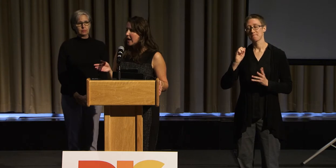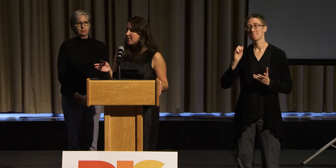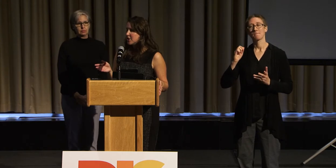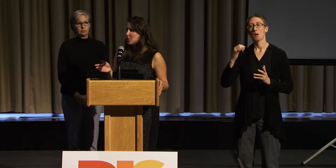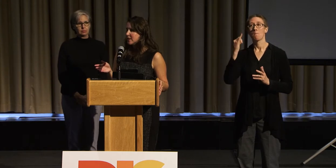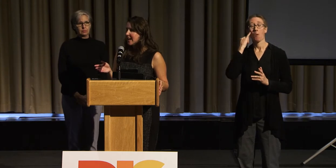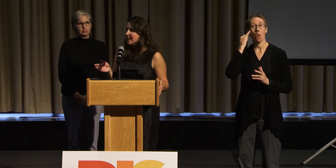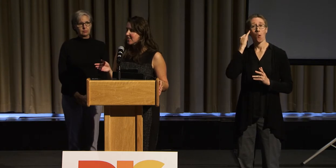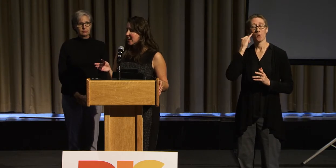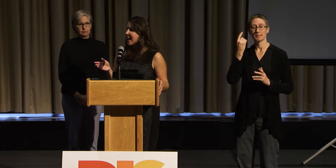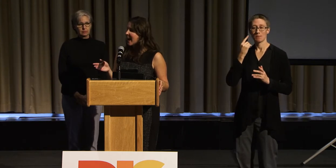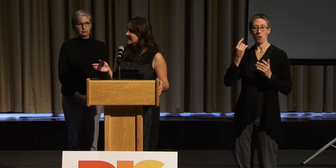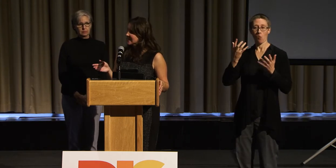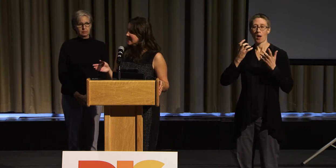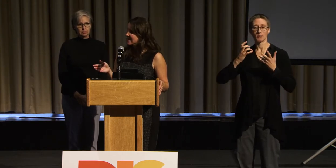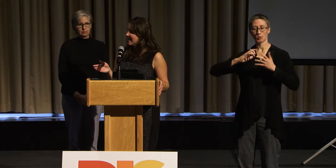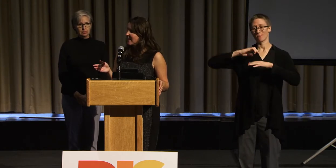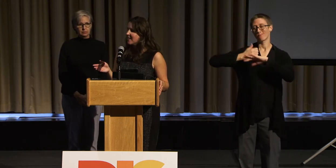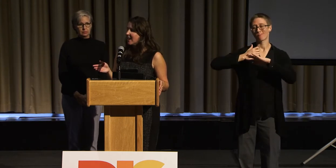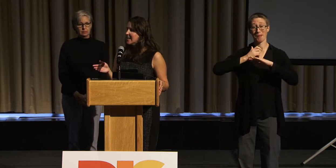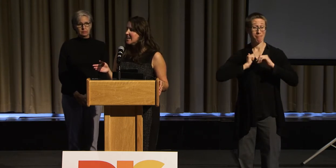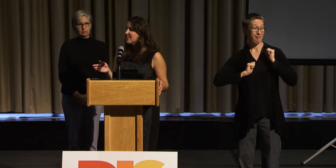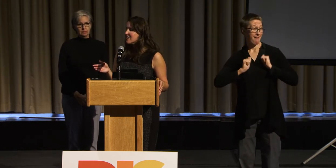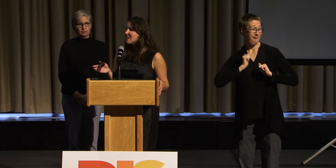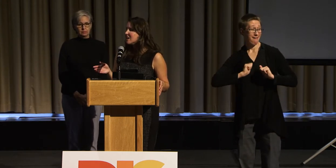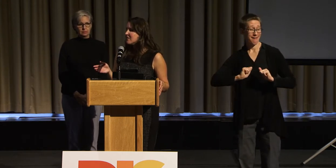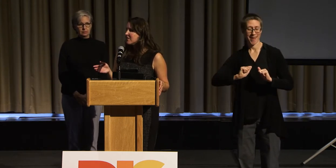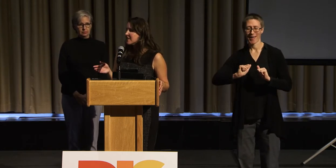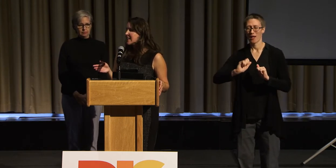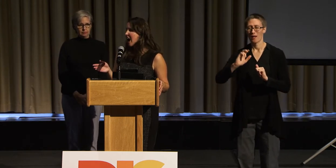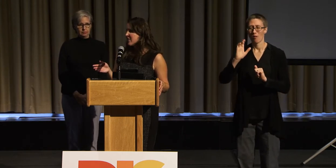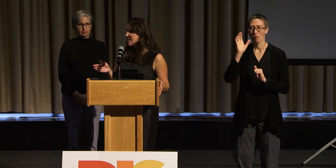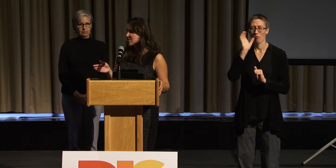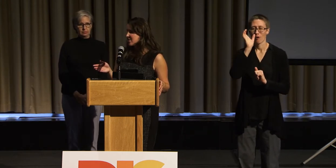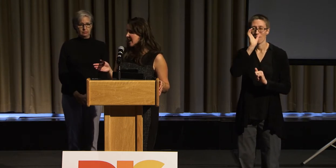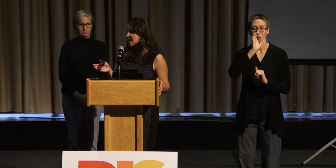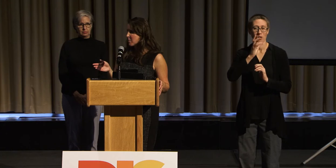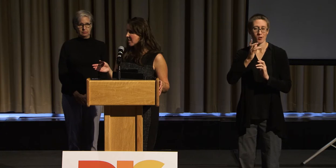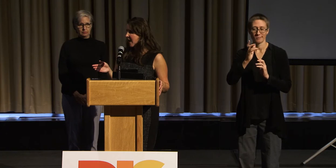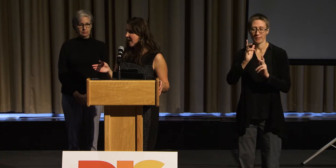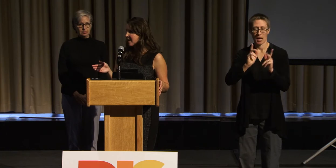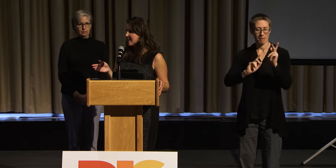and they're casting, that even if the character in a play